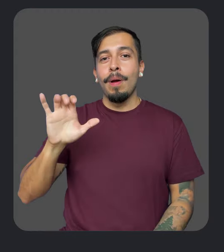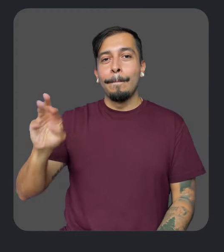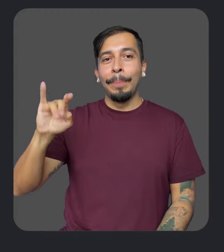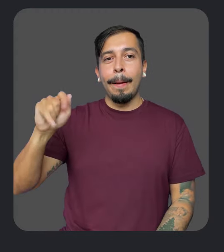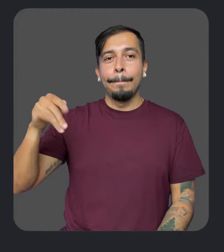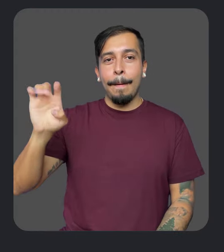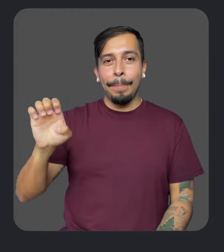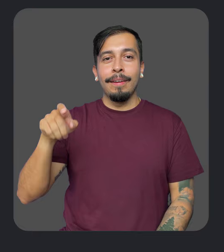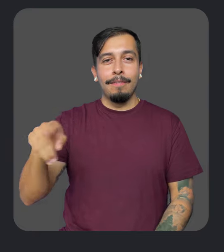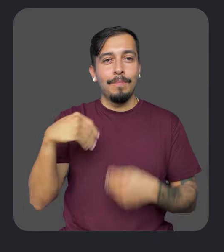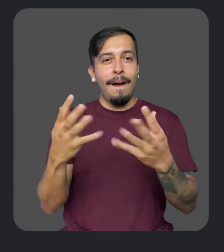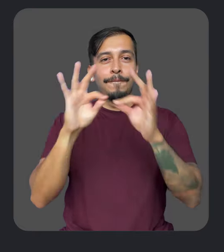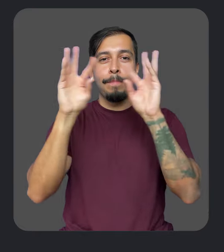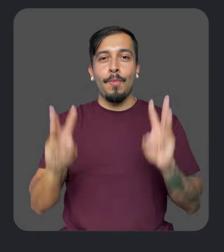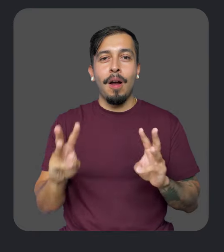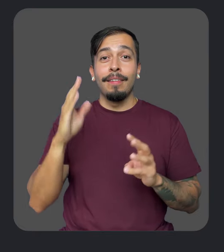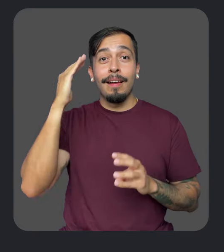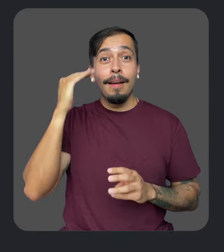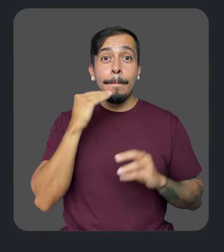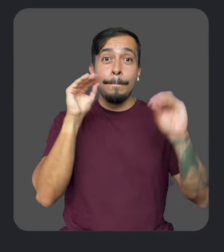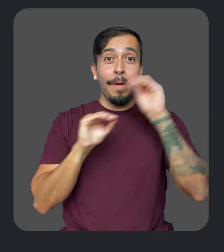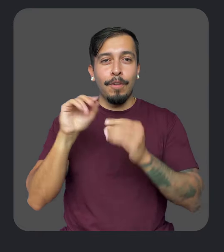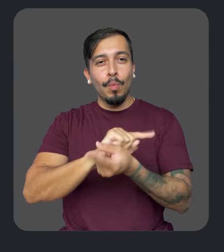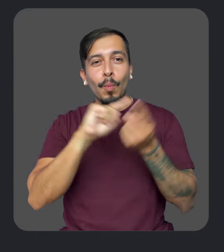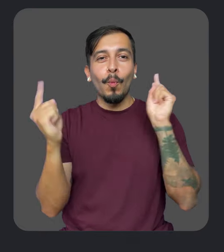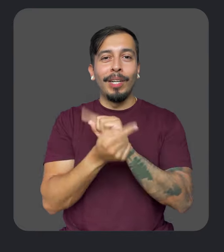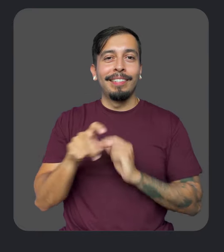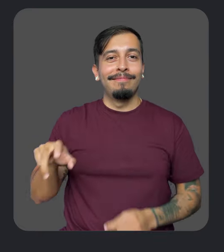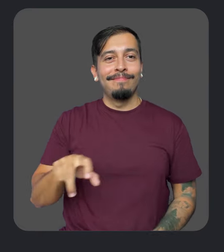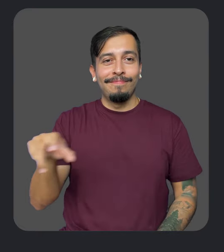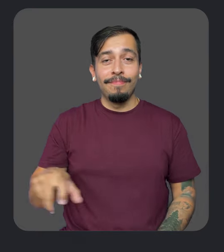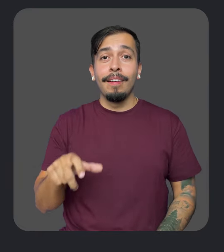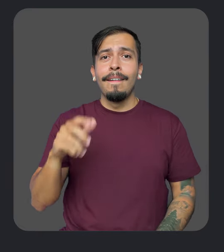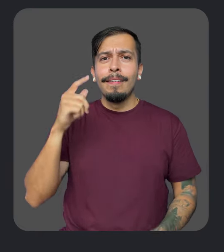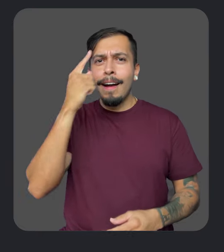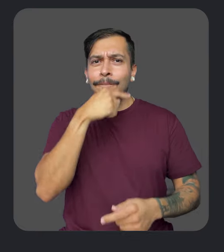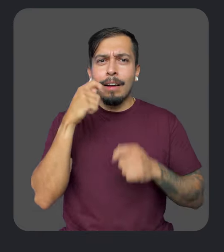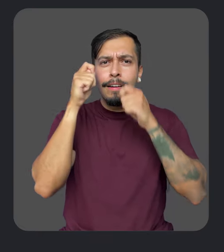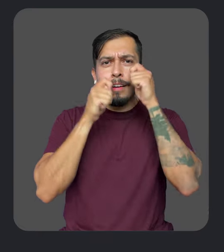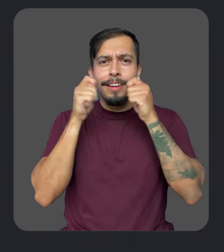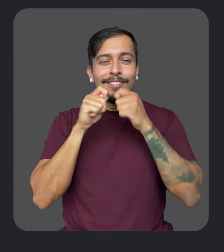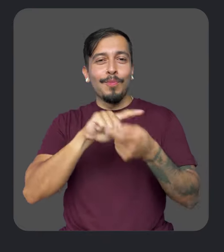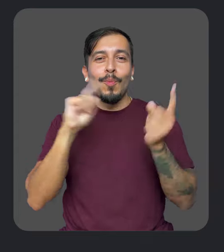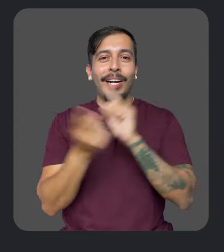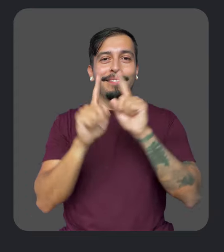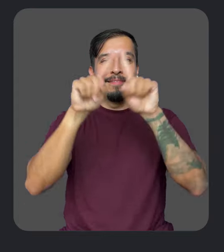Project Gameface for Android provides a framework to translate head movements into cursor controls and facial gestures into on-screen actions.